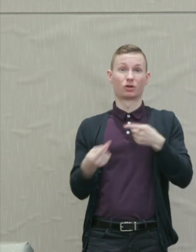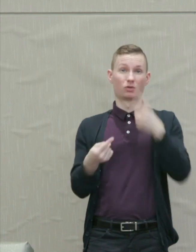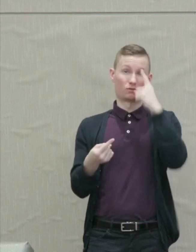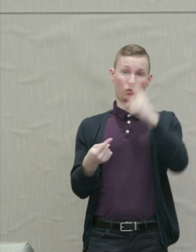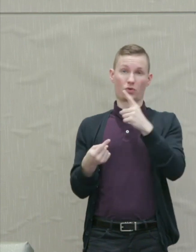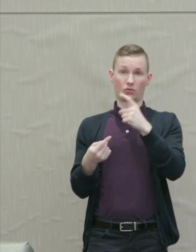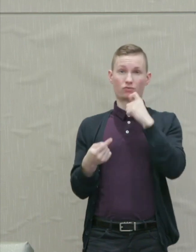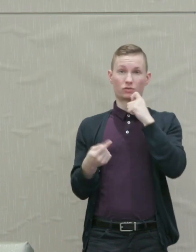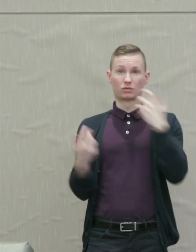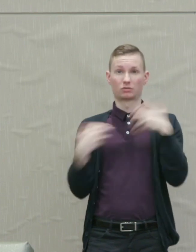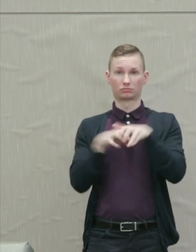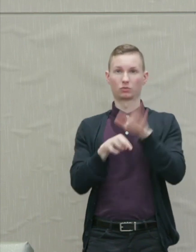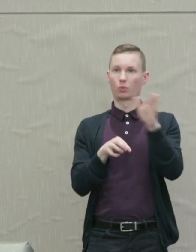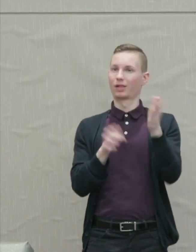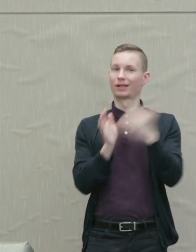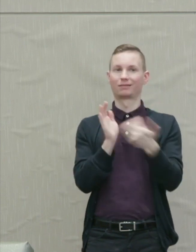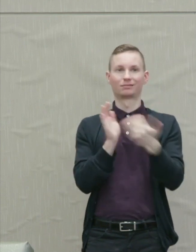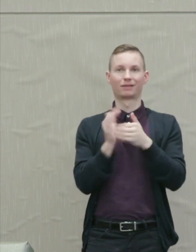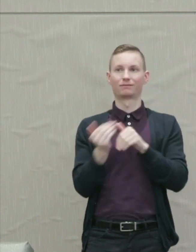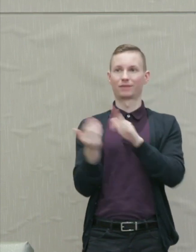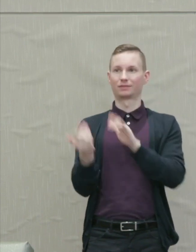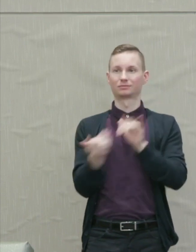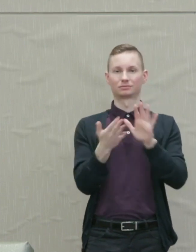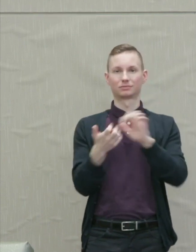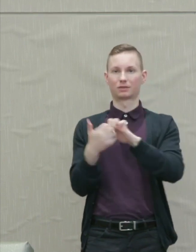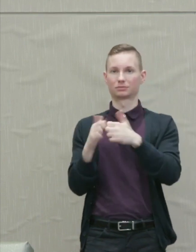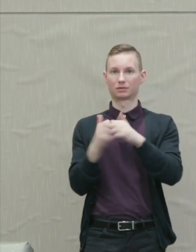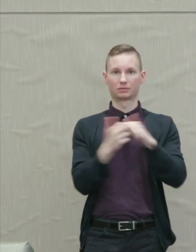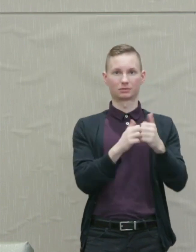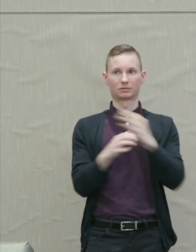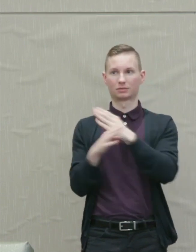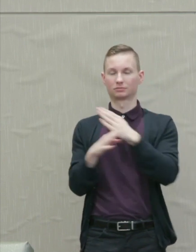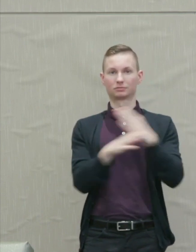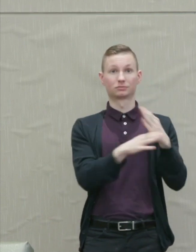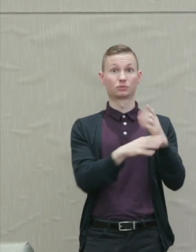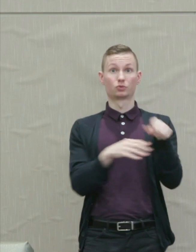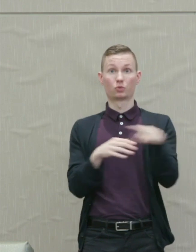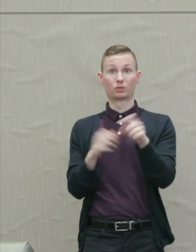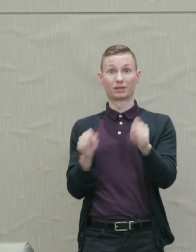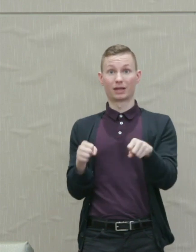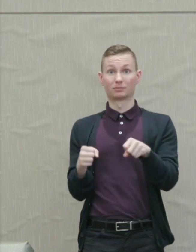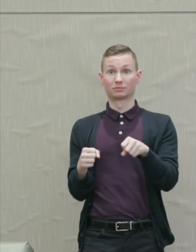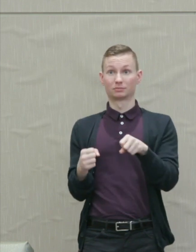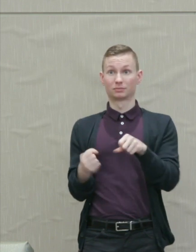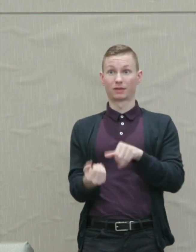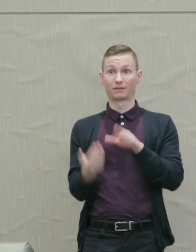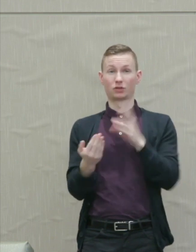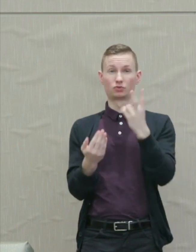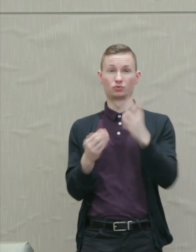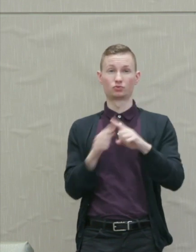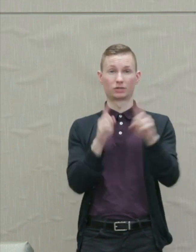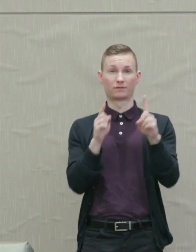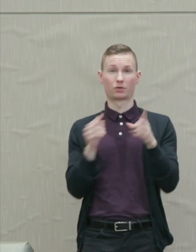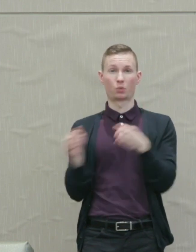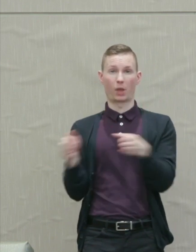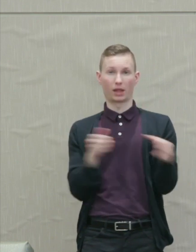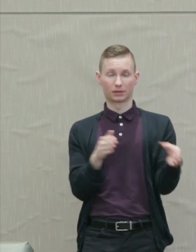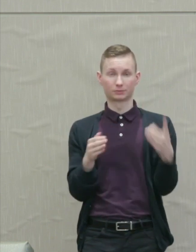will continue to encounter obstacles and that these obstacles can be met in two very different ways. So I'm going to quote here.